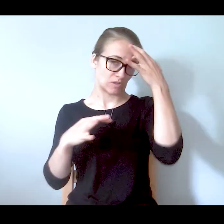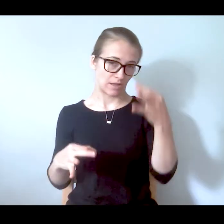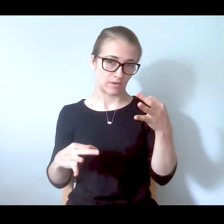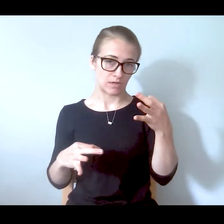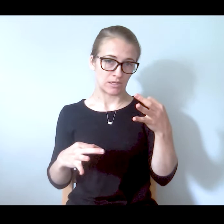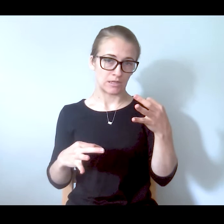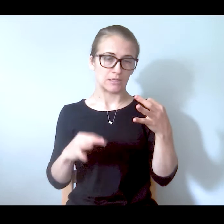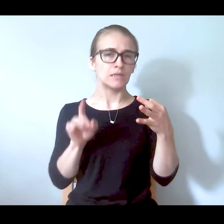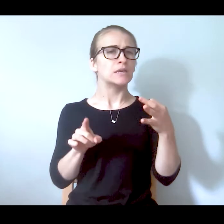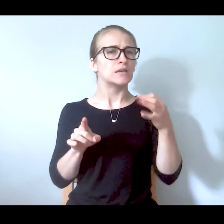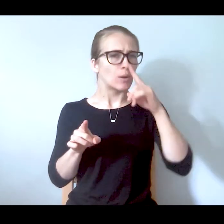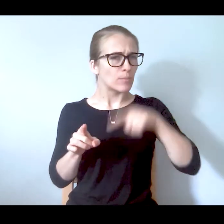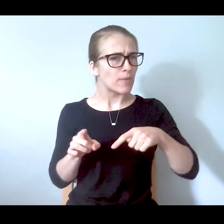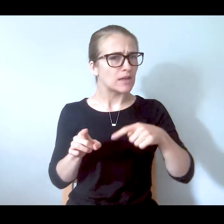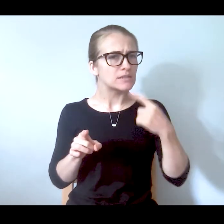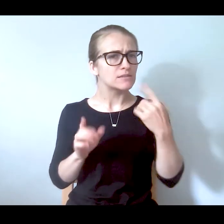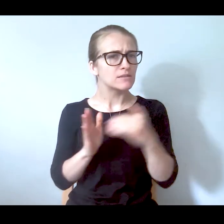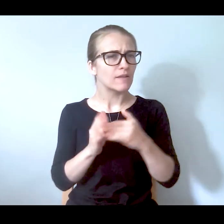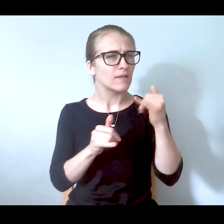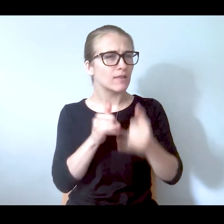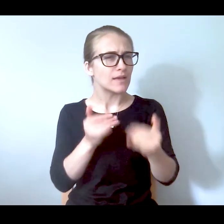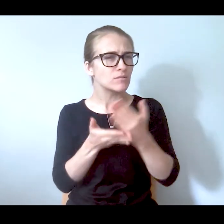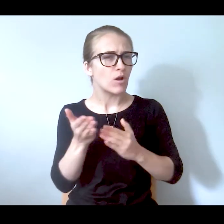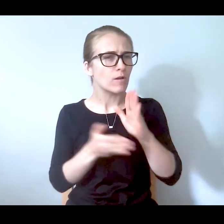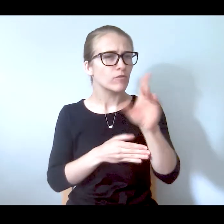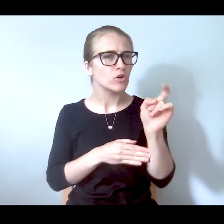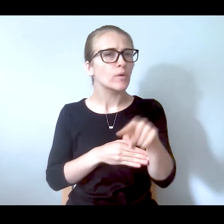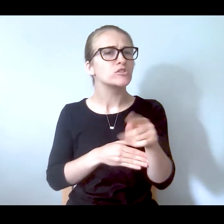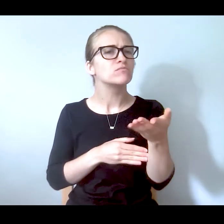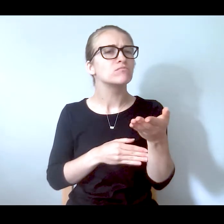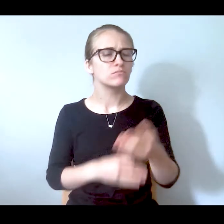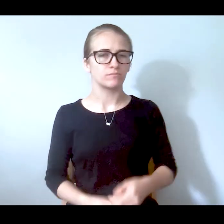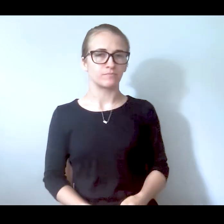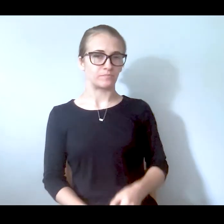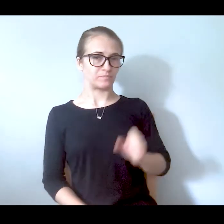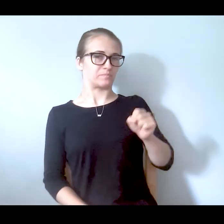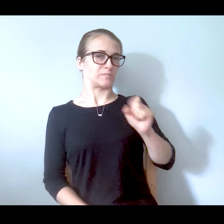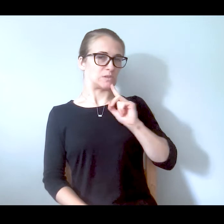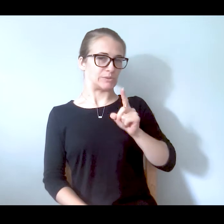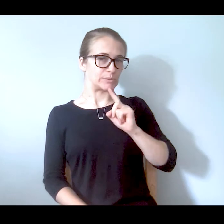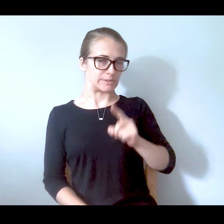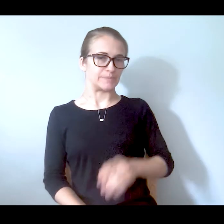the latter portion of your question from earlier.